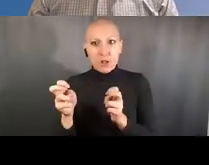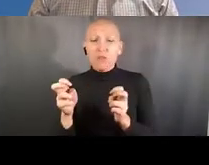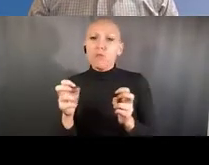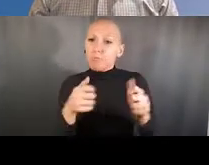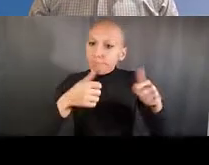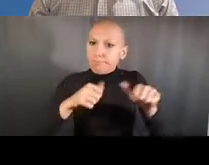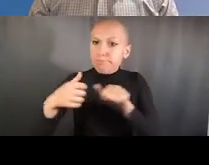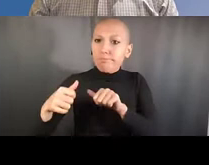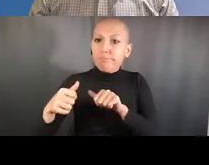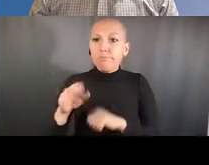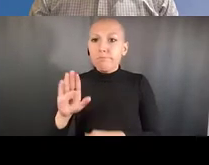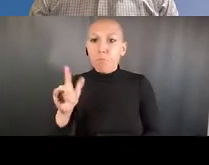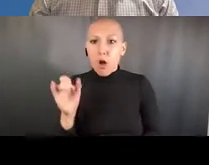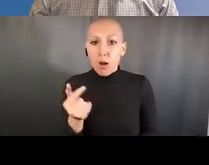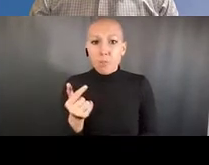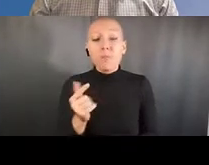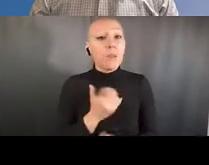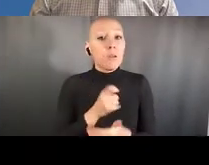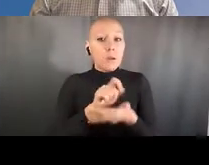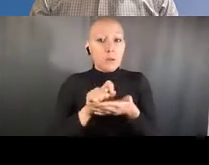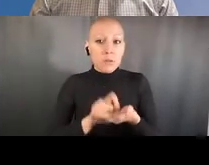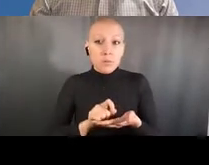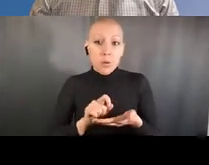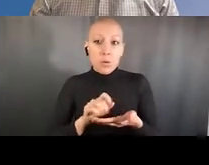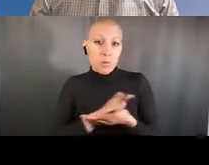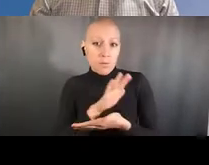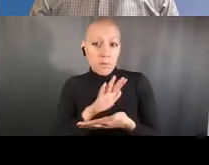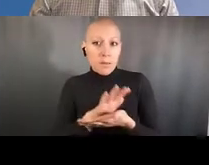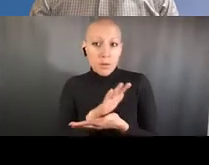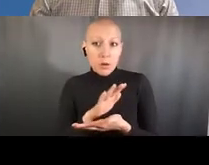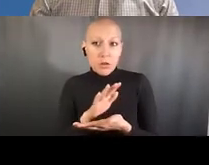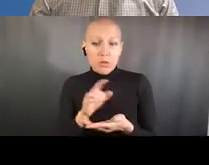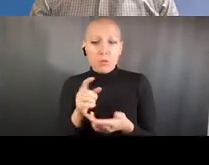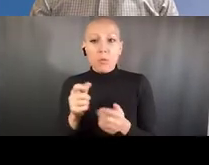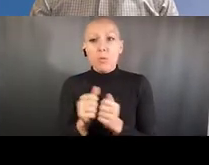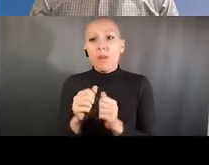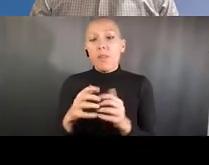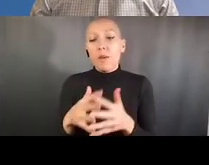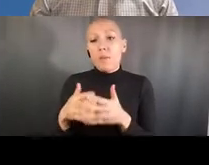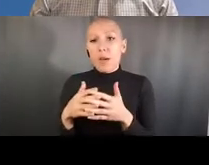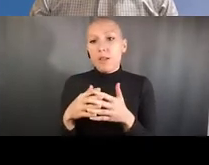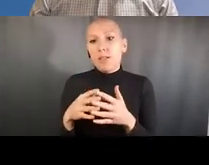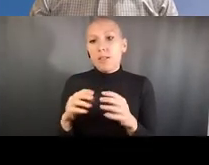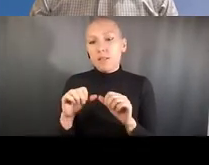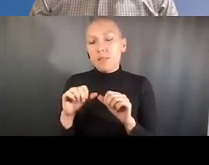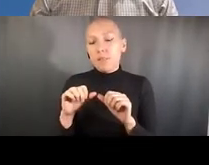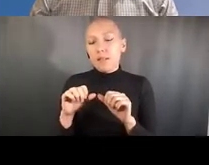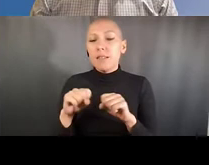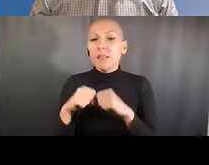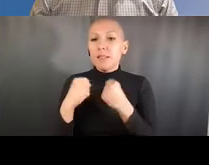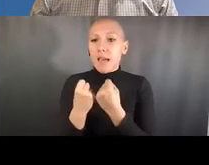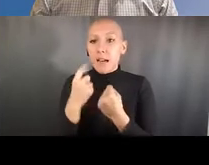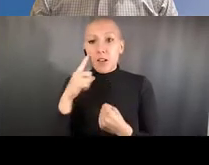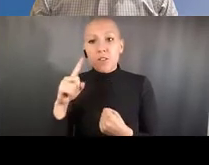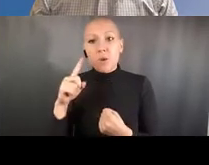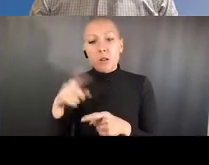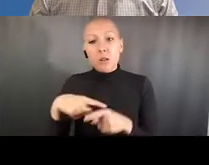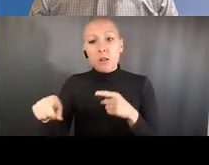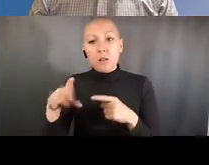including laboratory and clinical settings where individuals exercise the highest standards of practice for chemical, biological and physical safety,